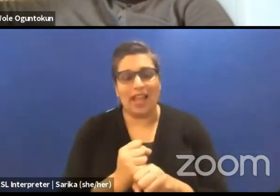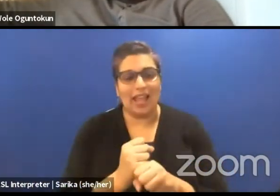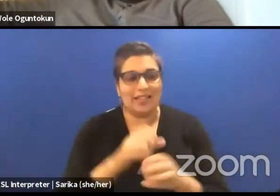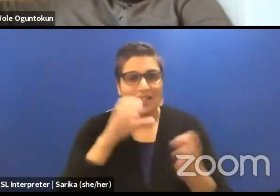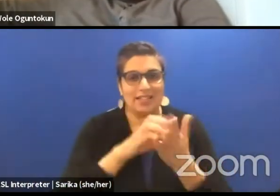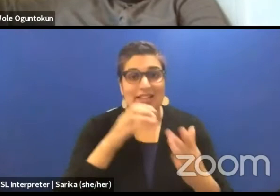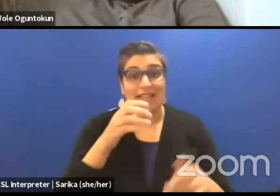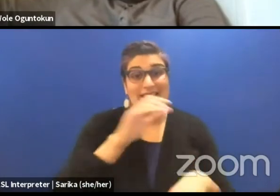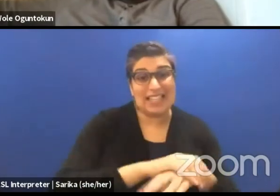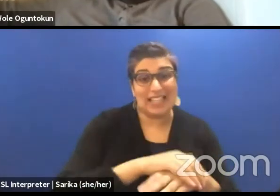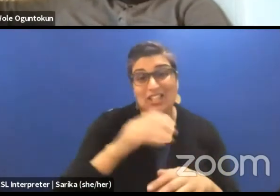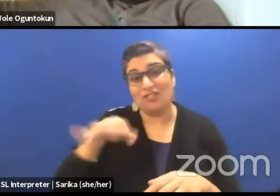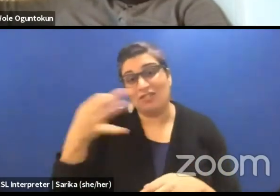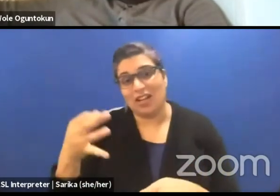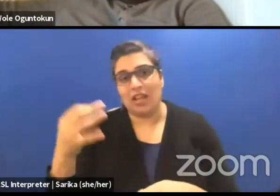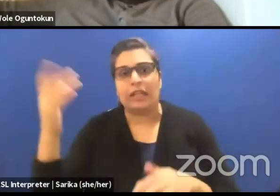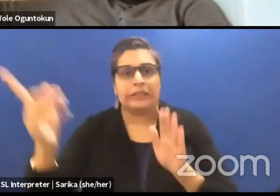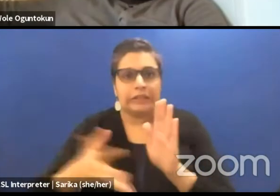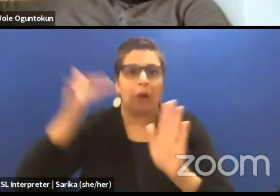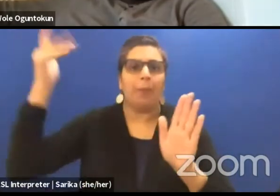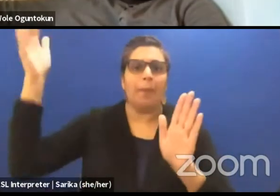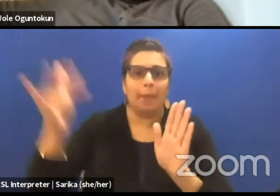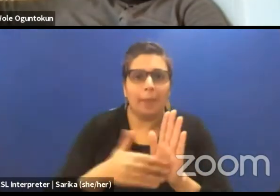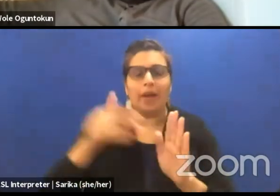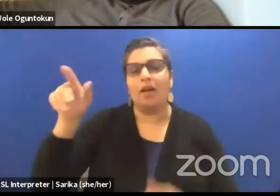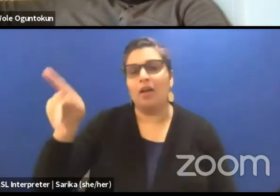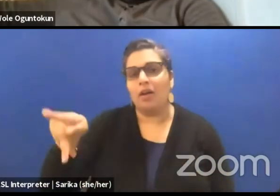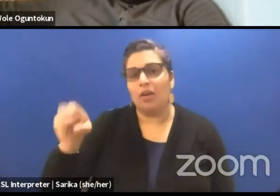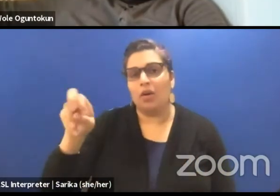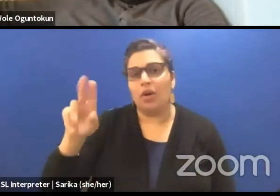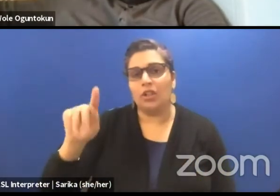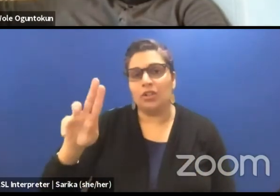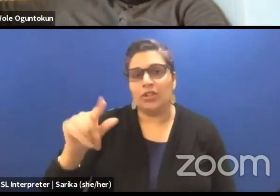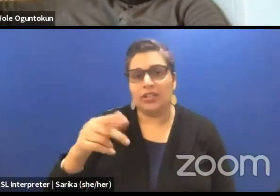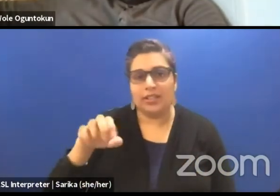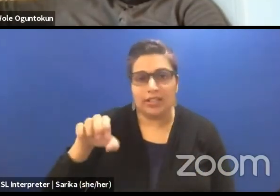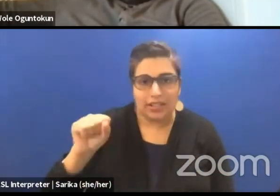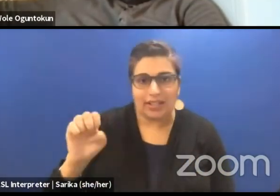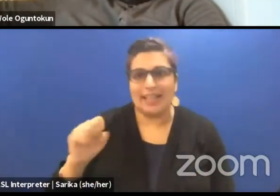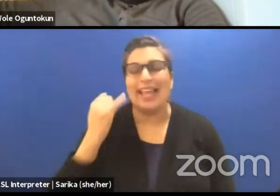Maybe sometimes in Portuguese when the meetings have to do with a certain locality in Africa.